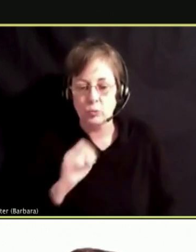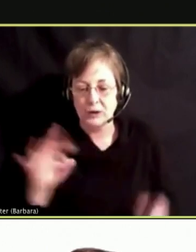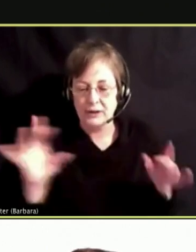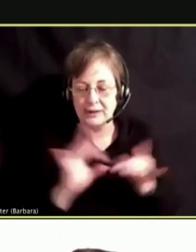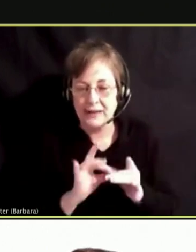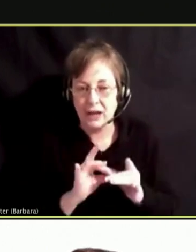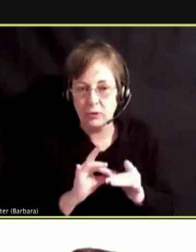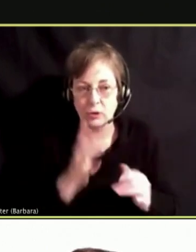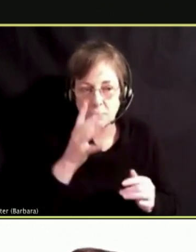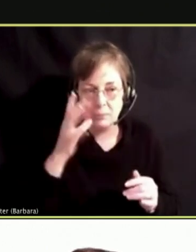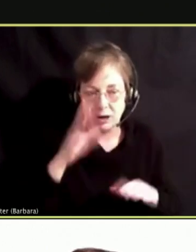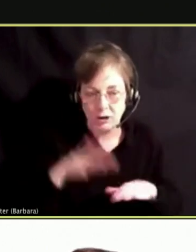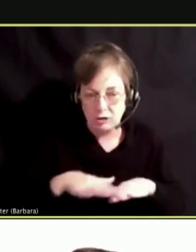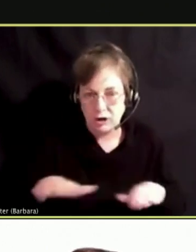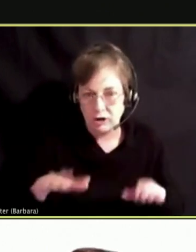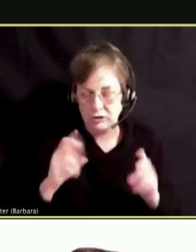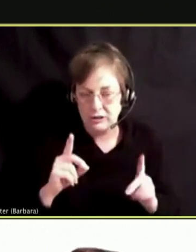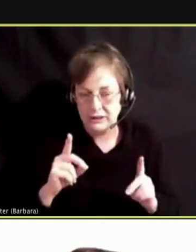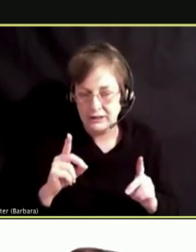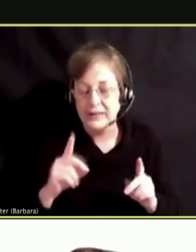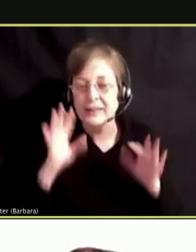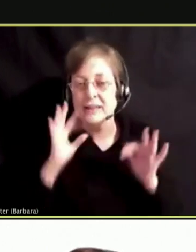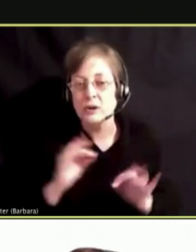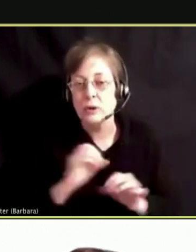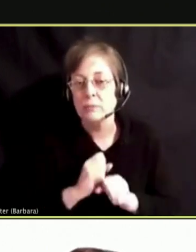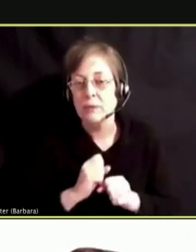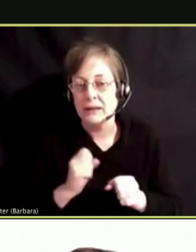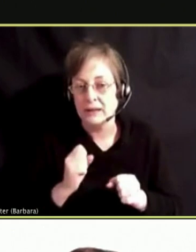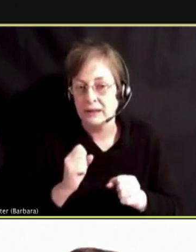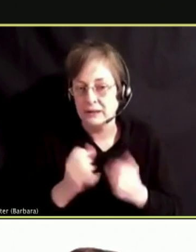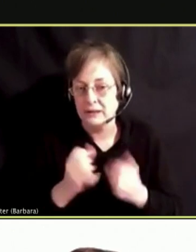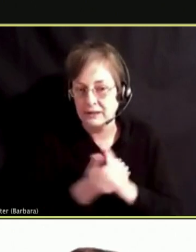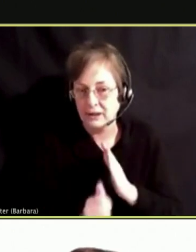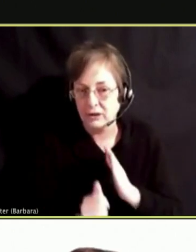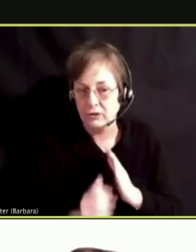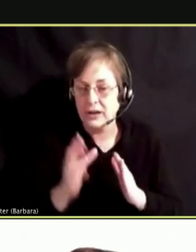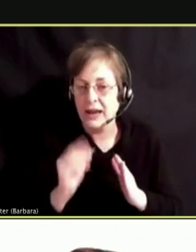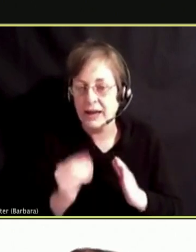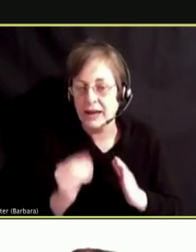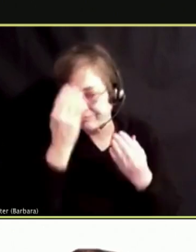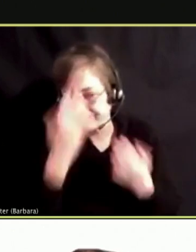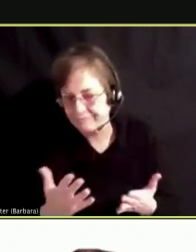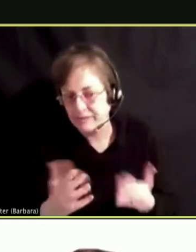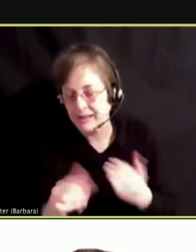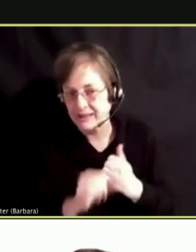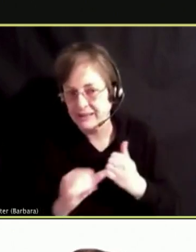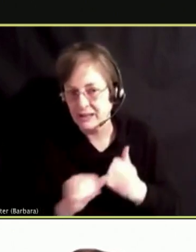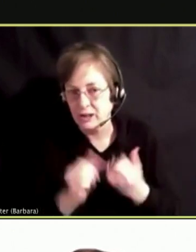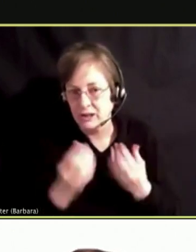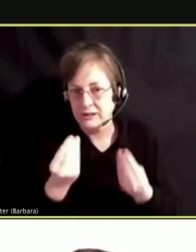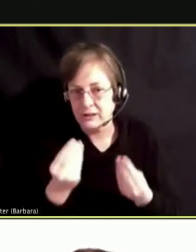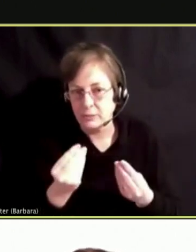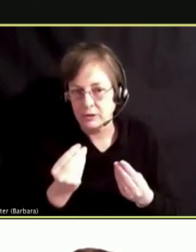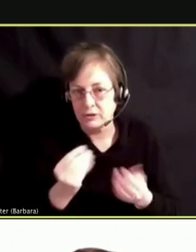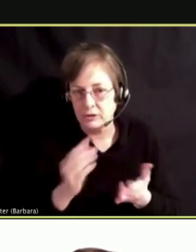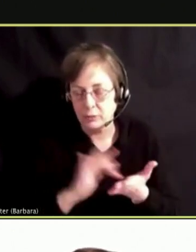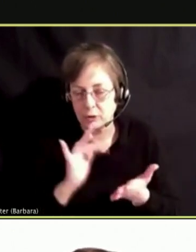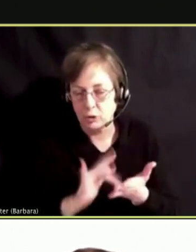SCHOOLS AS WELL AS INCREASE THE AWARENESS OF SUBSTANCE USE. LOOKING AT ADDRESSING PERCEPTION OF HARM AMONG YOUNG PEOPLE.